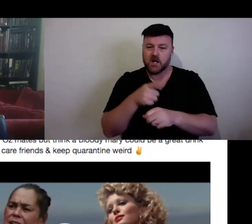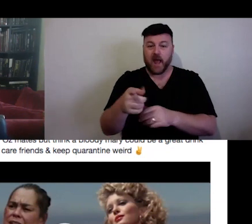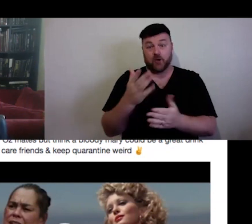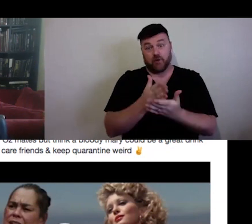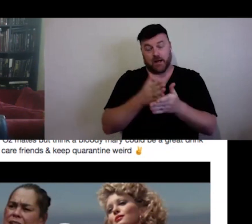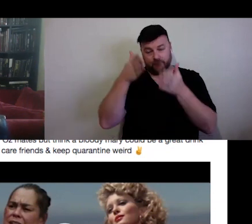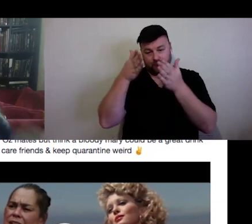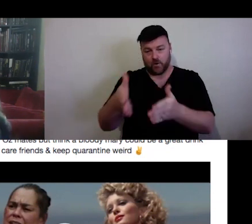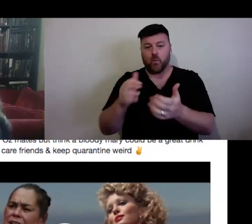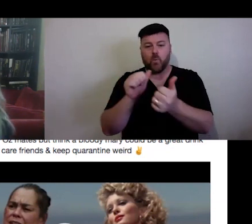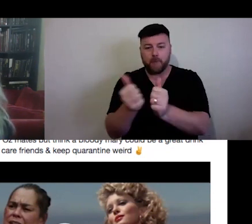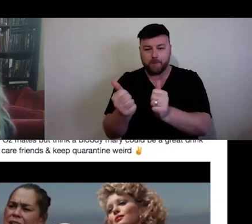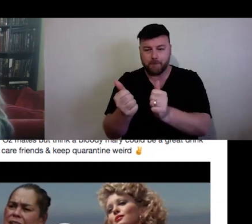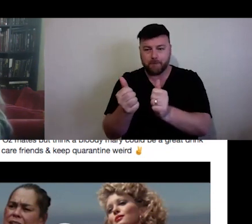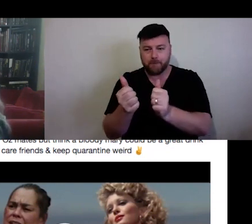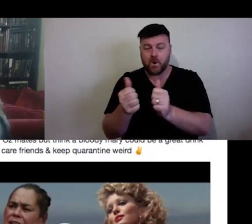So, when you are Australiaing Twitch, you're bringing